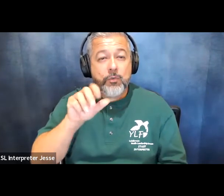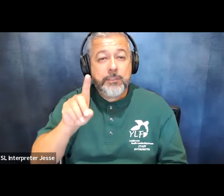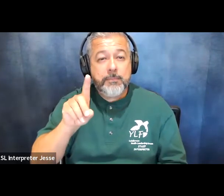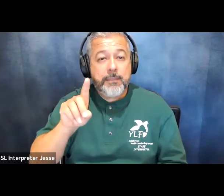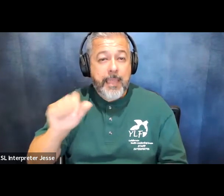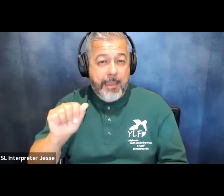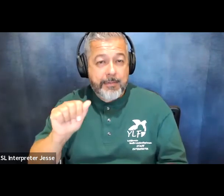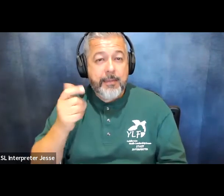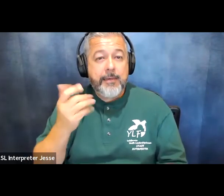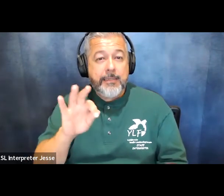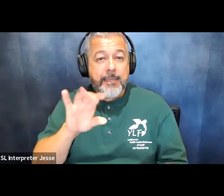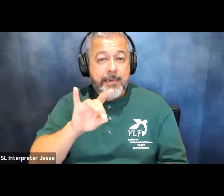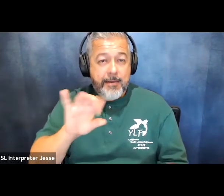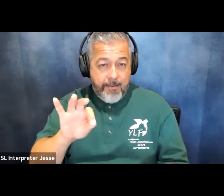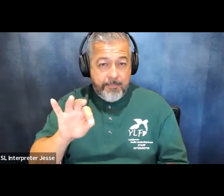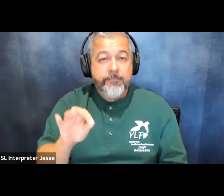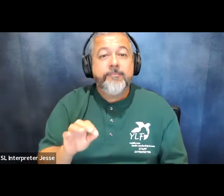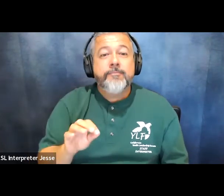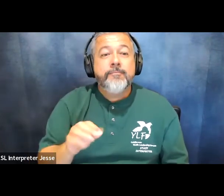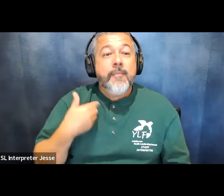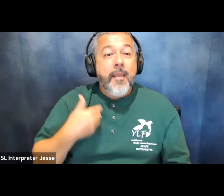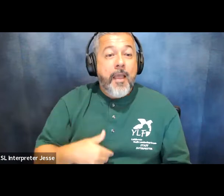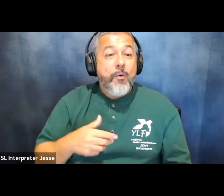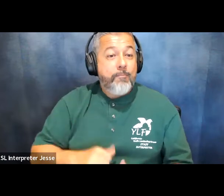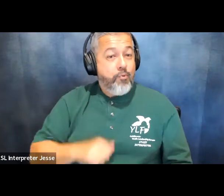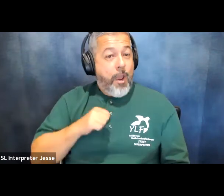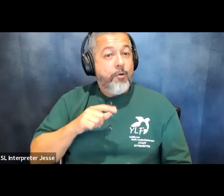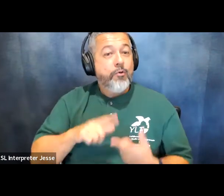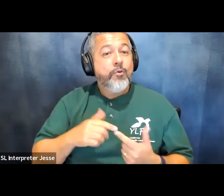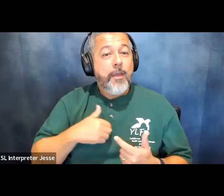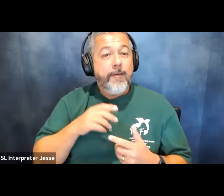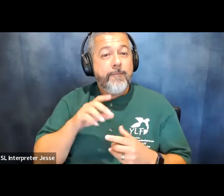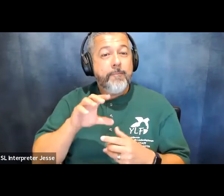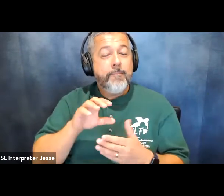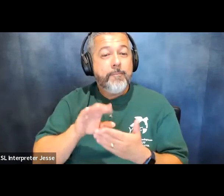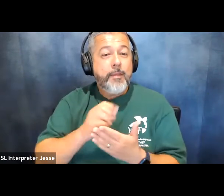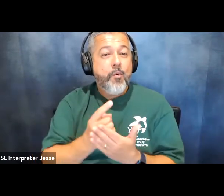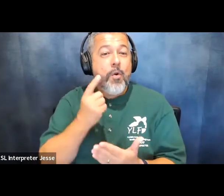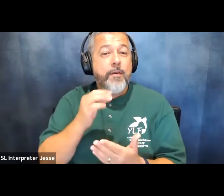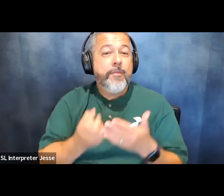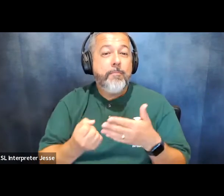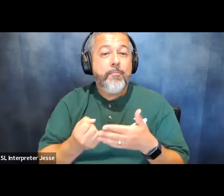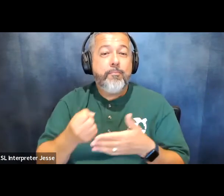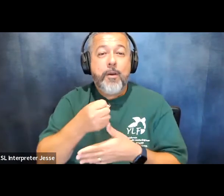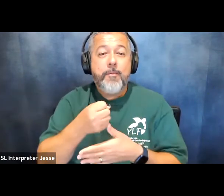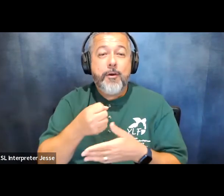of 1989 i was proud to have been one of the primary authors of this landmark measure